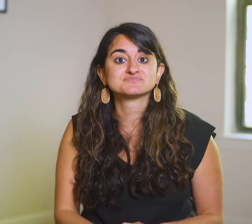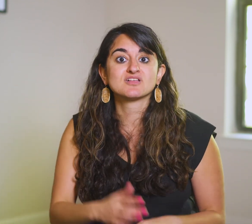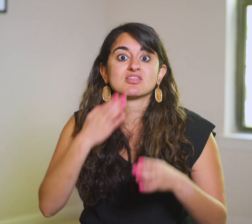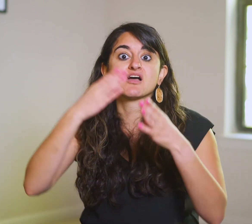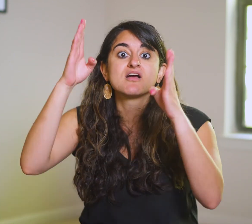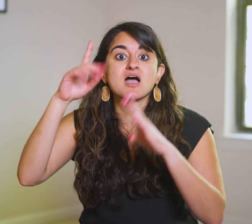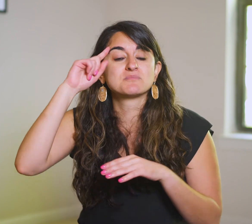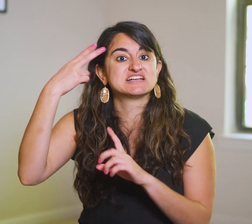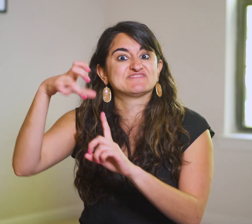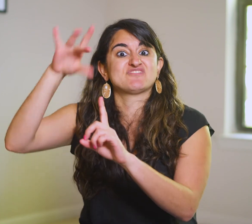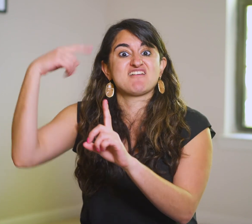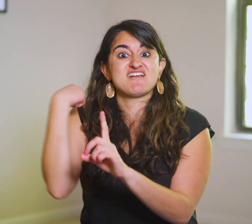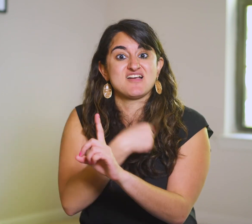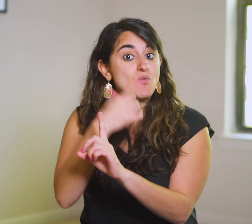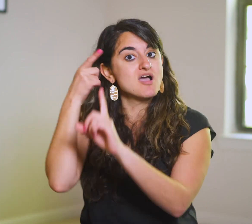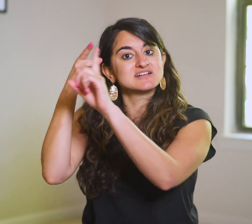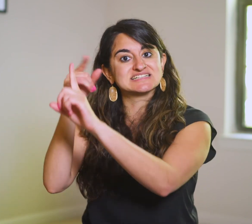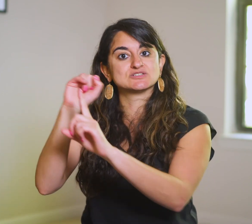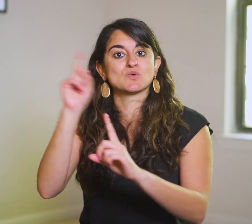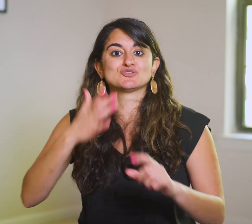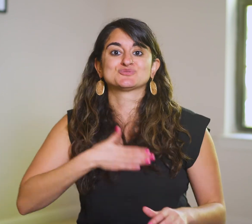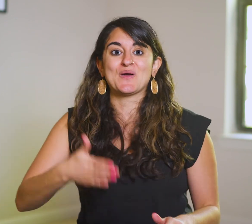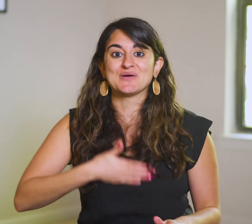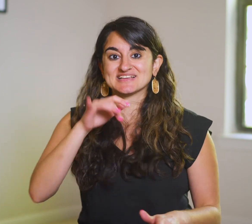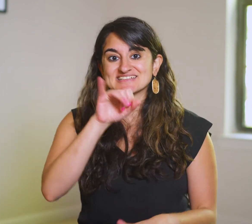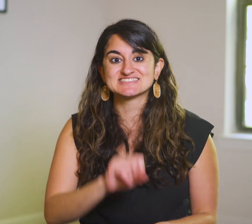Thank God He found us, because He is where the joy is!